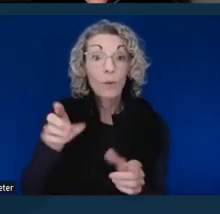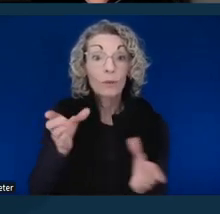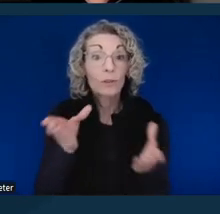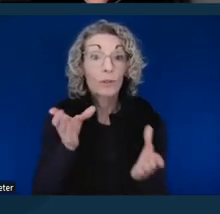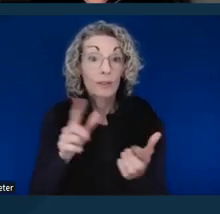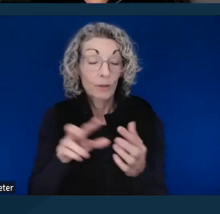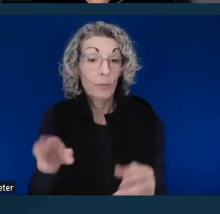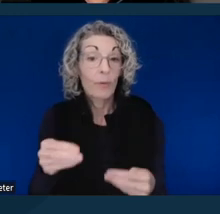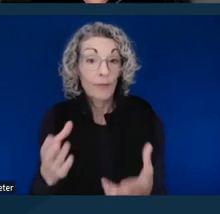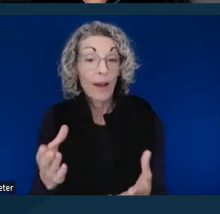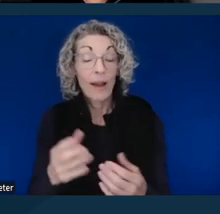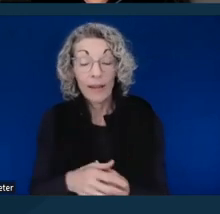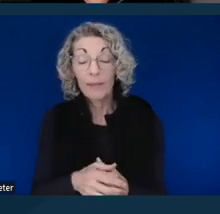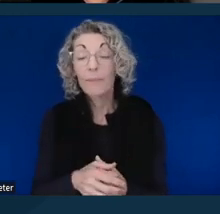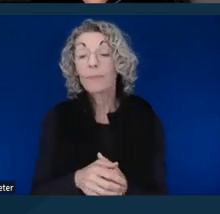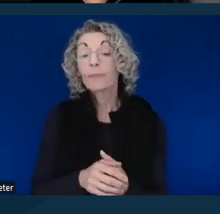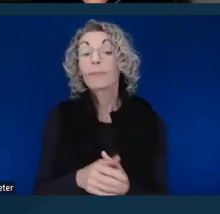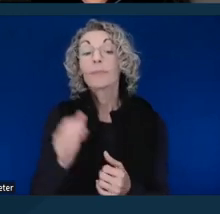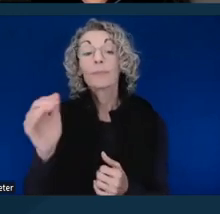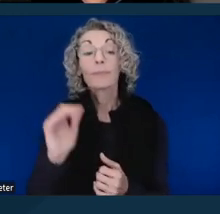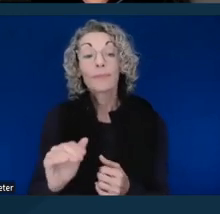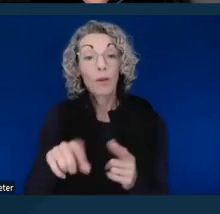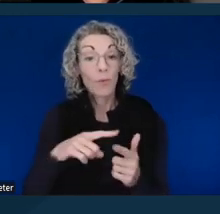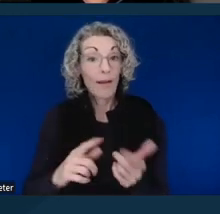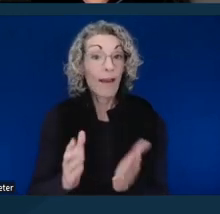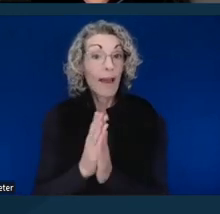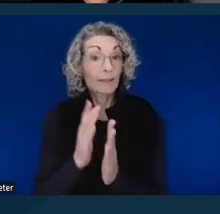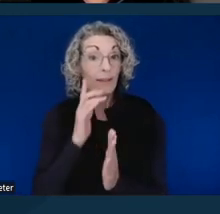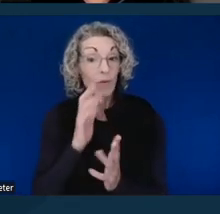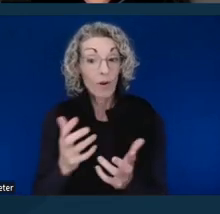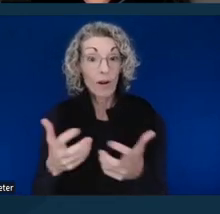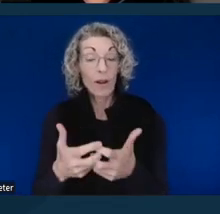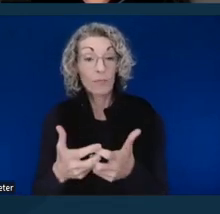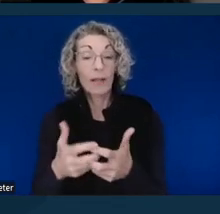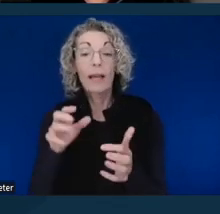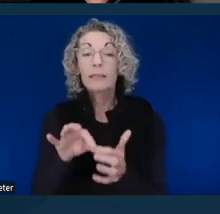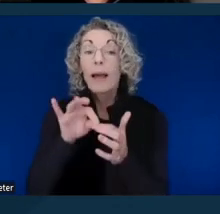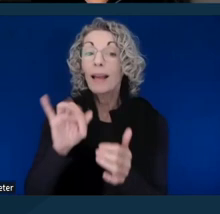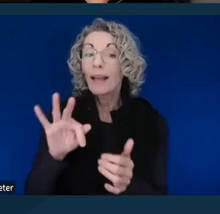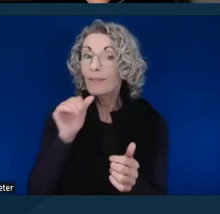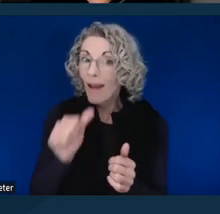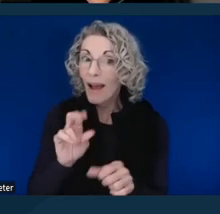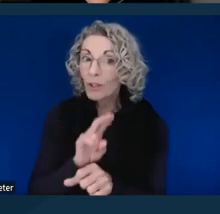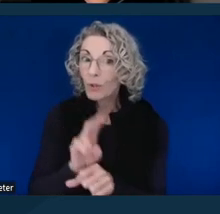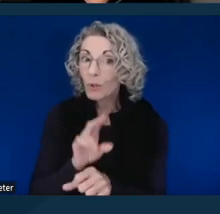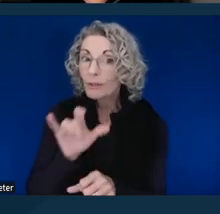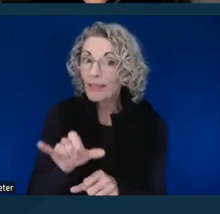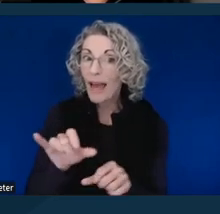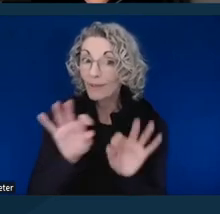When you're requesting your accommodation, especially if you're not using the Judicial Council form, you need to make sure that you include